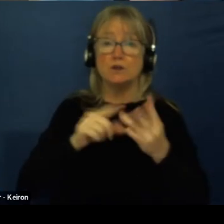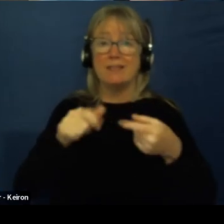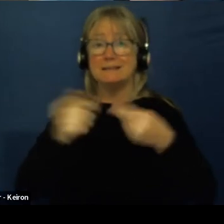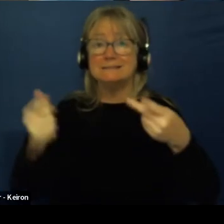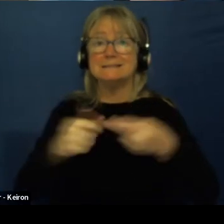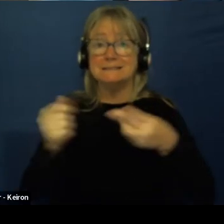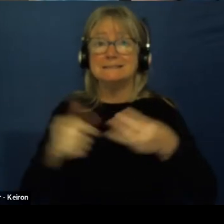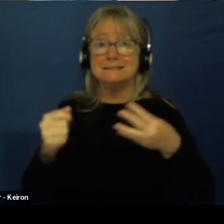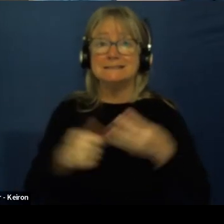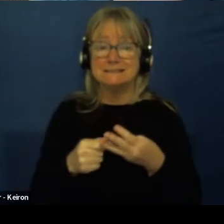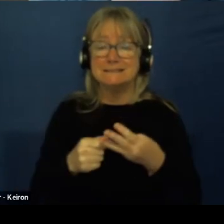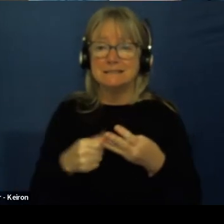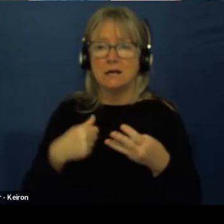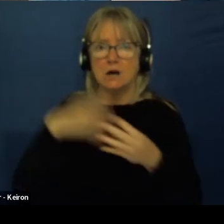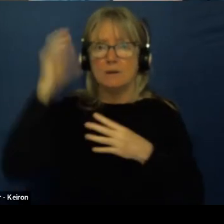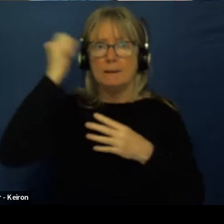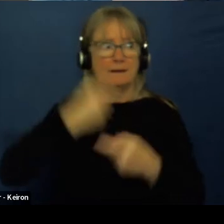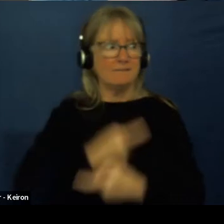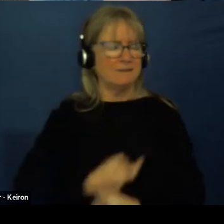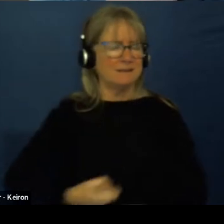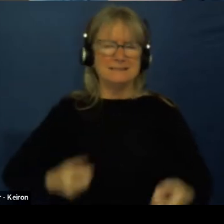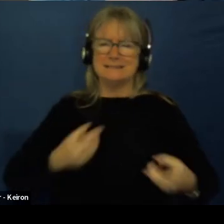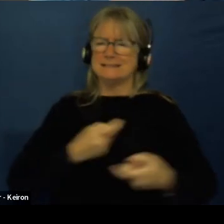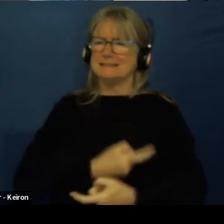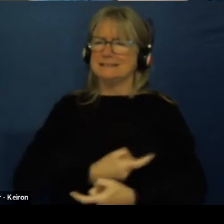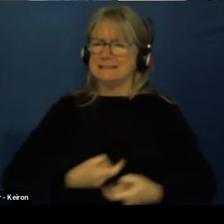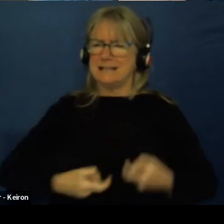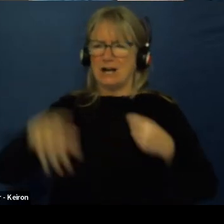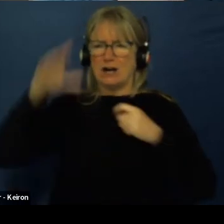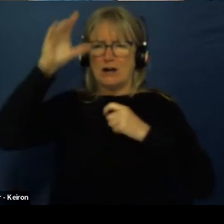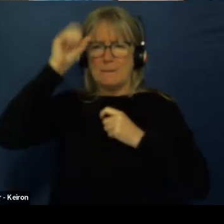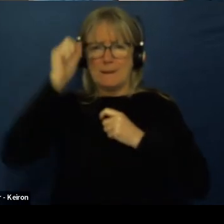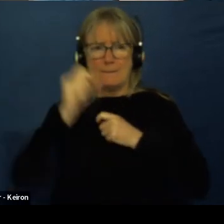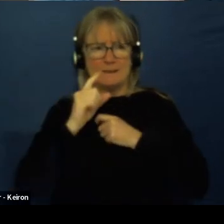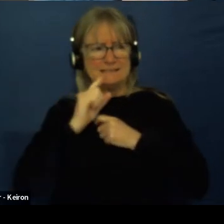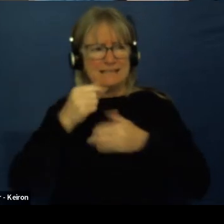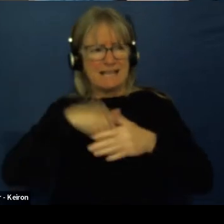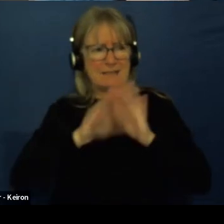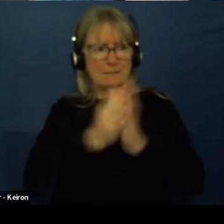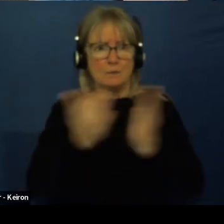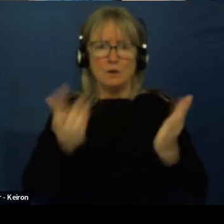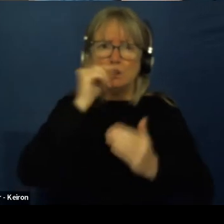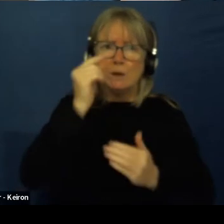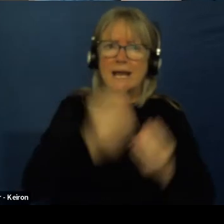But I remember getting quite frustrated so I remember seeing in that book, you could eat in the library.